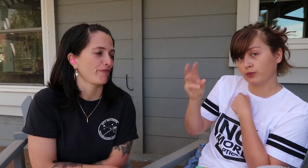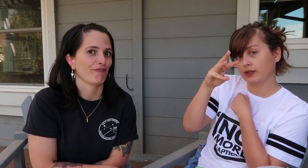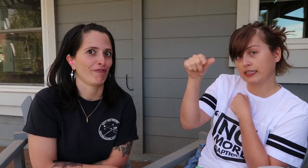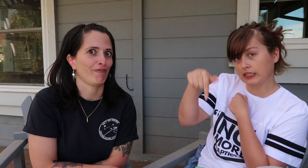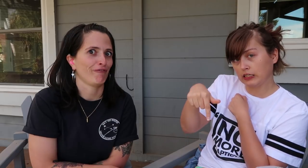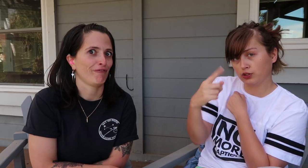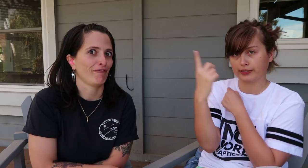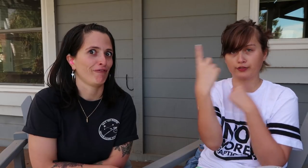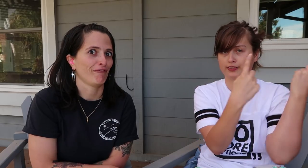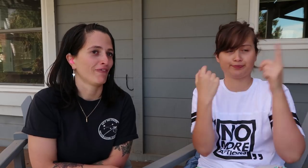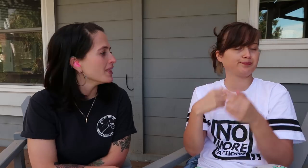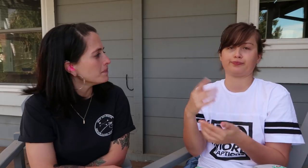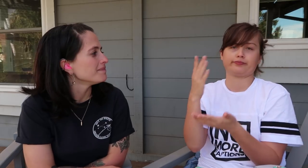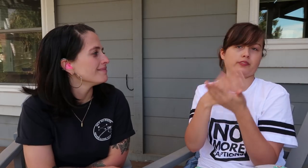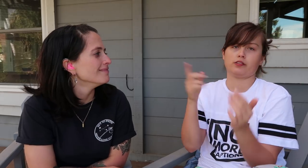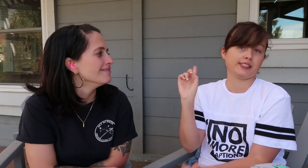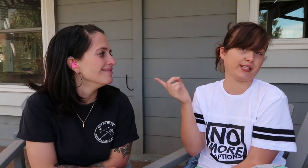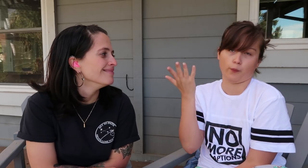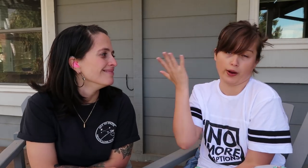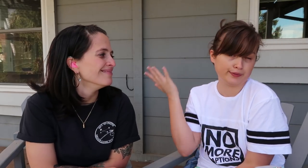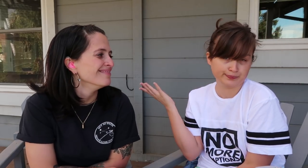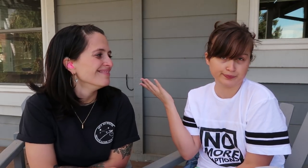The link will be somewhere around here.